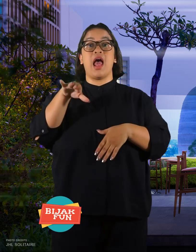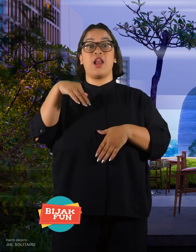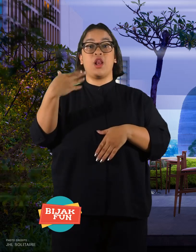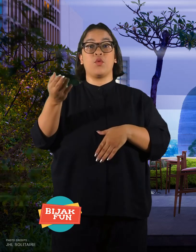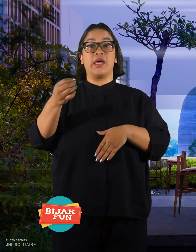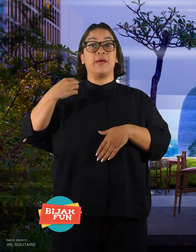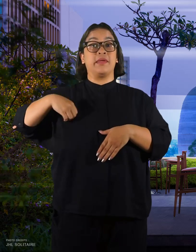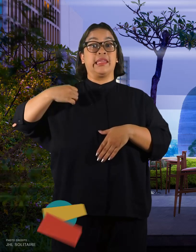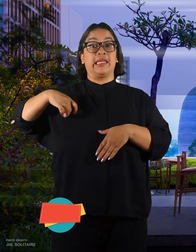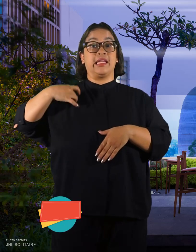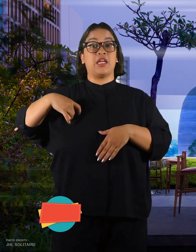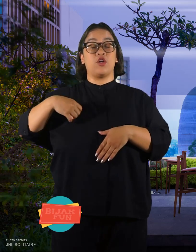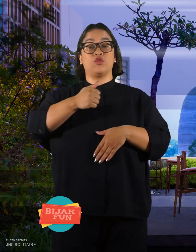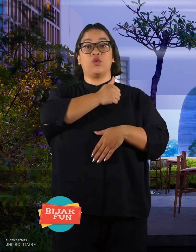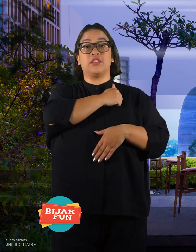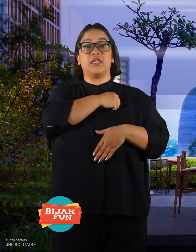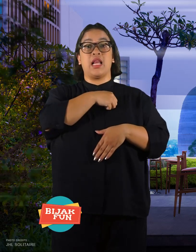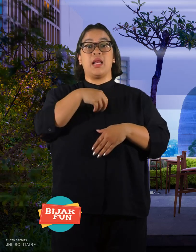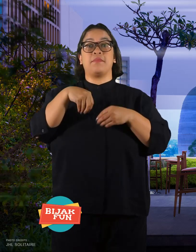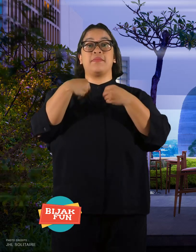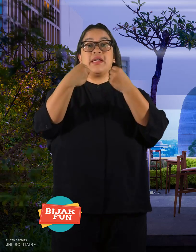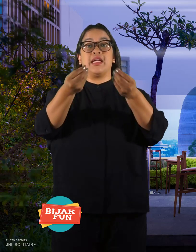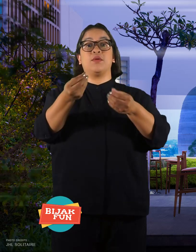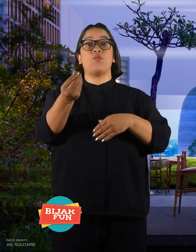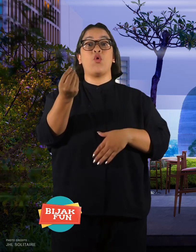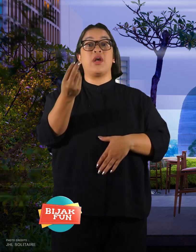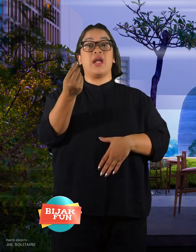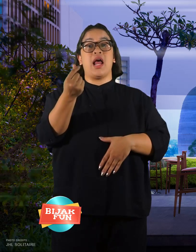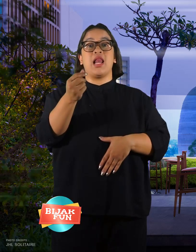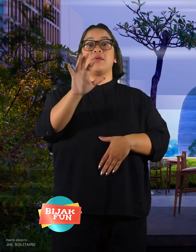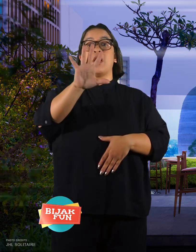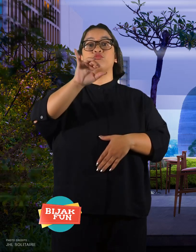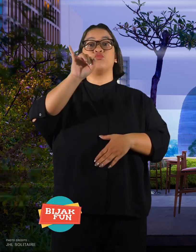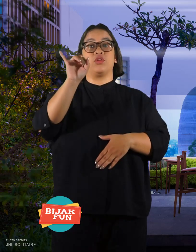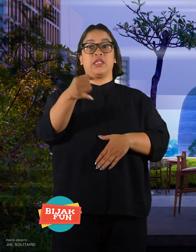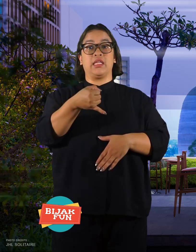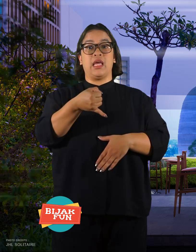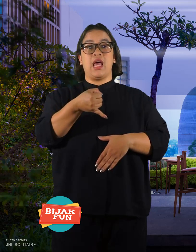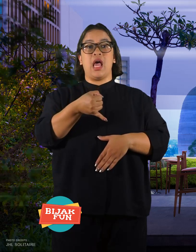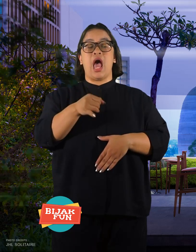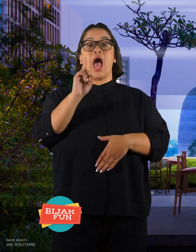Then he got a capital venture from the Ministry of Social Affairs worth 5 million,